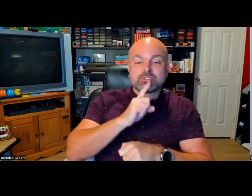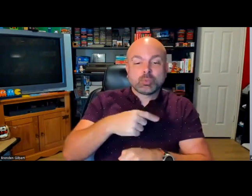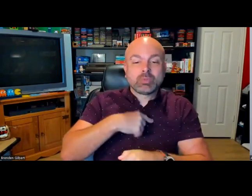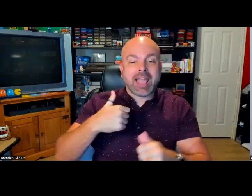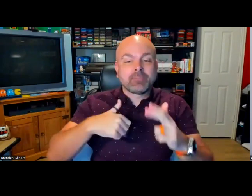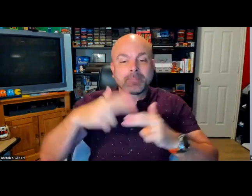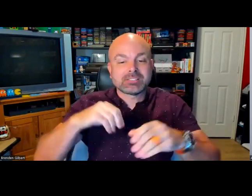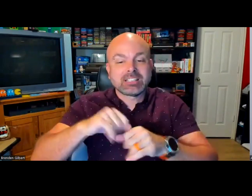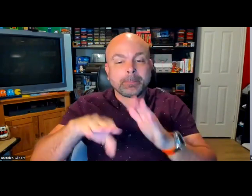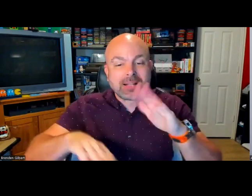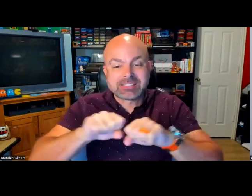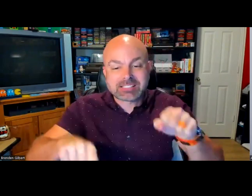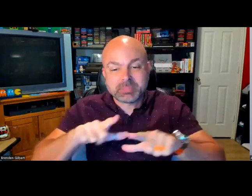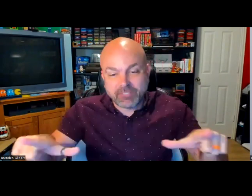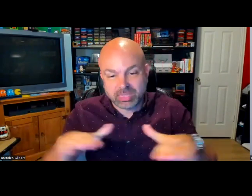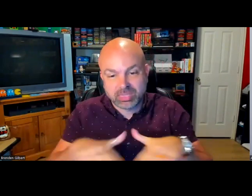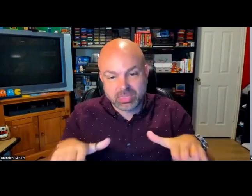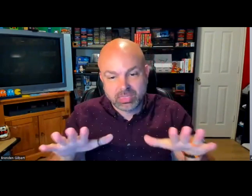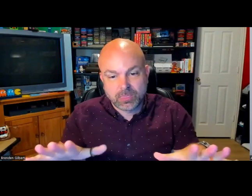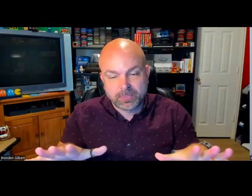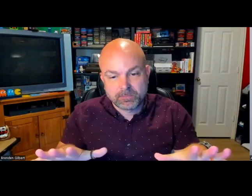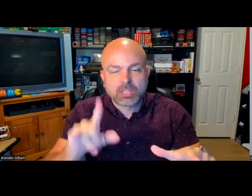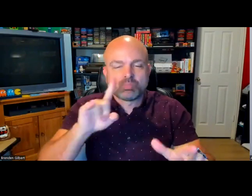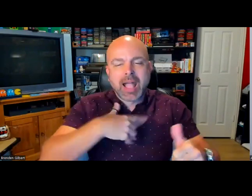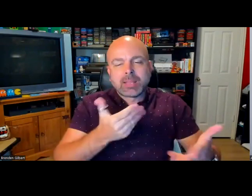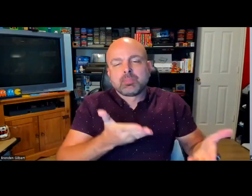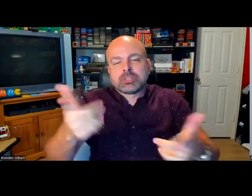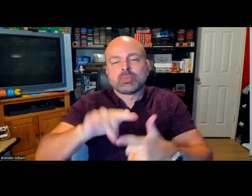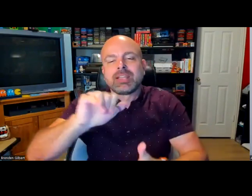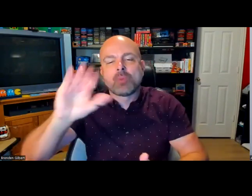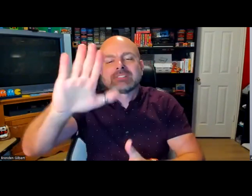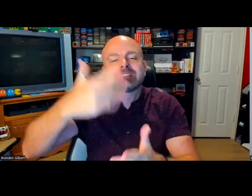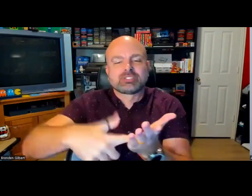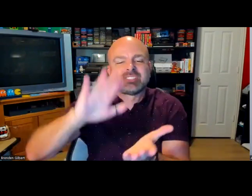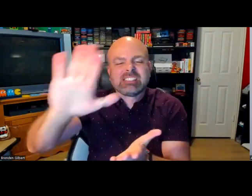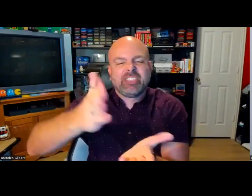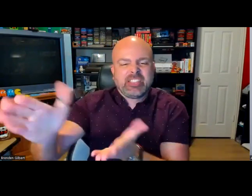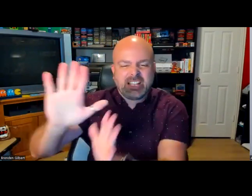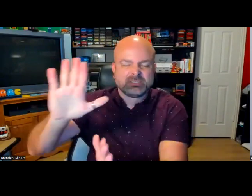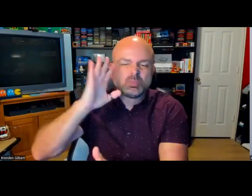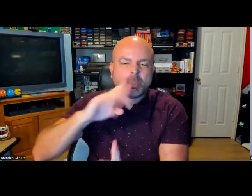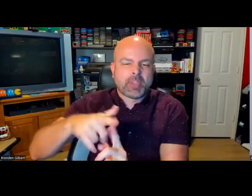very important to make sure that is built in at the system level.